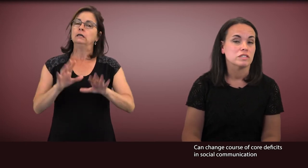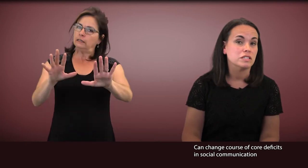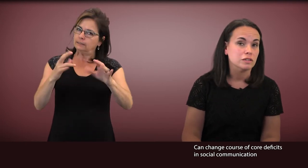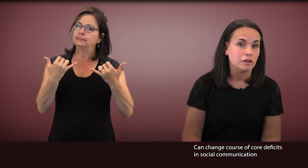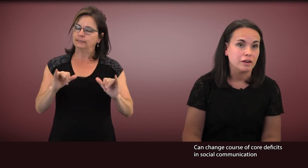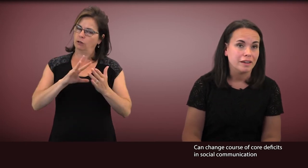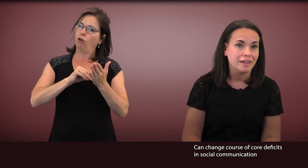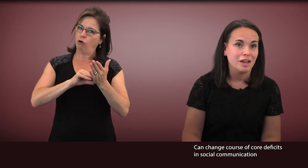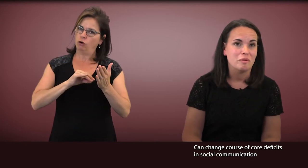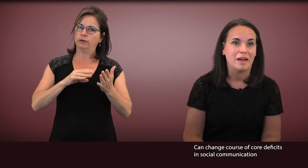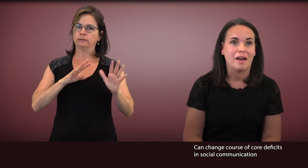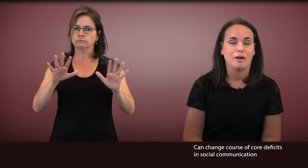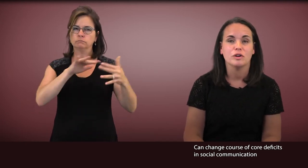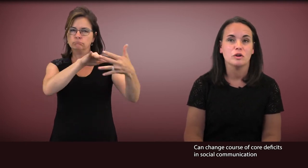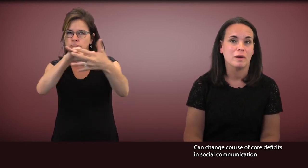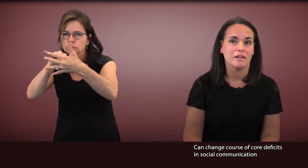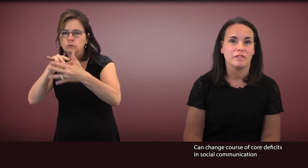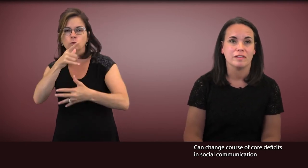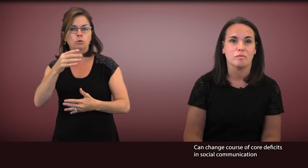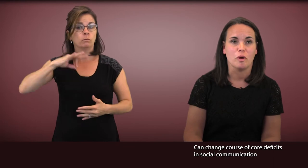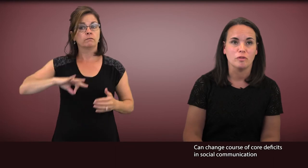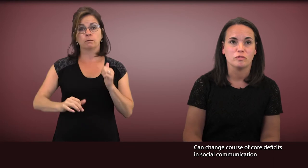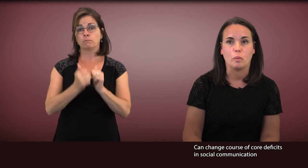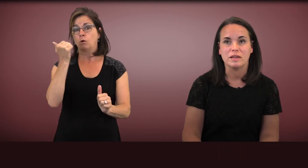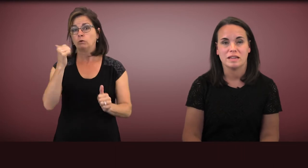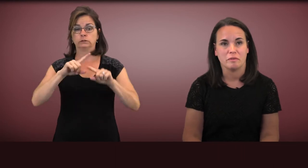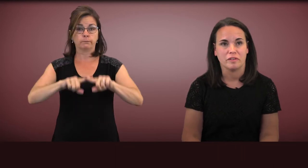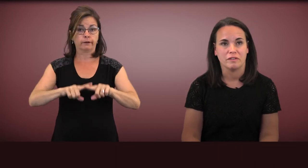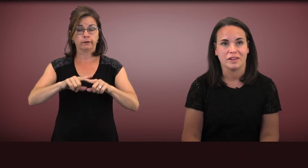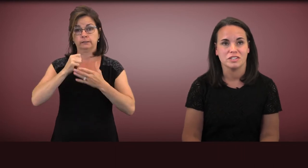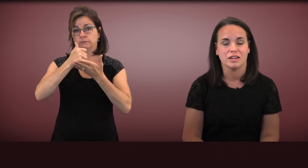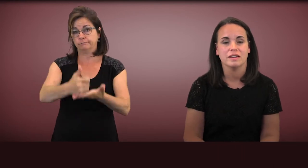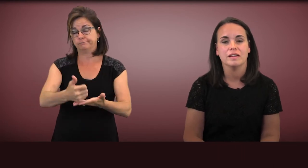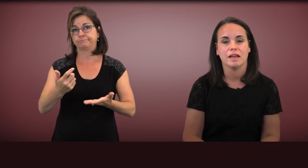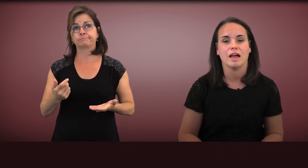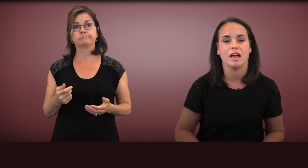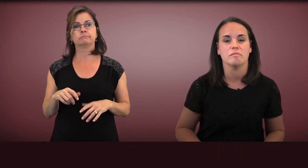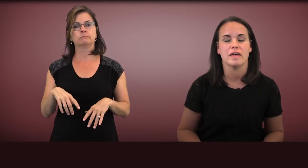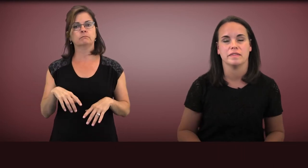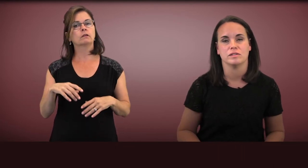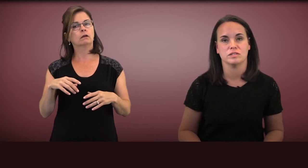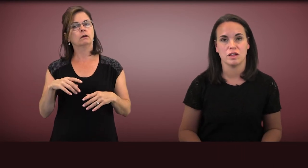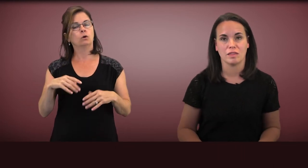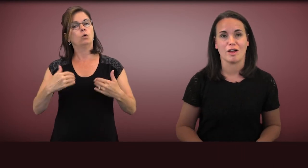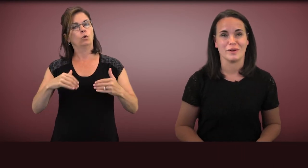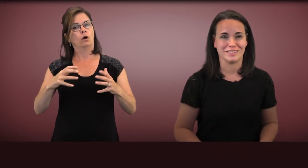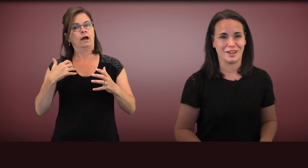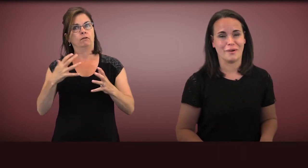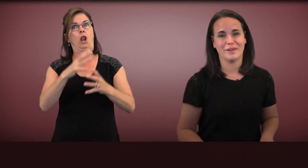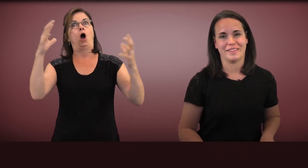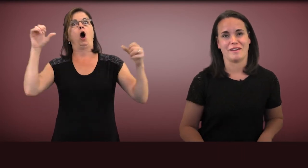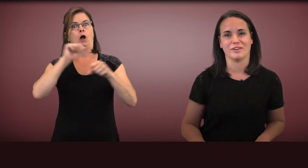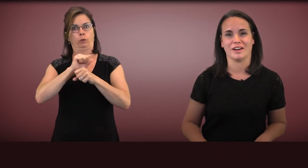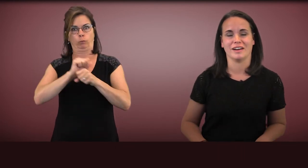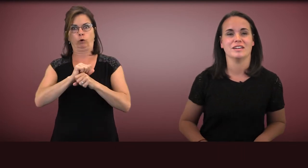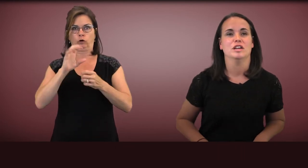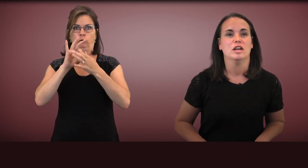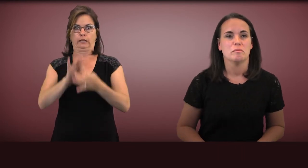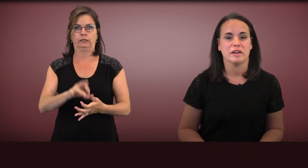We're still learning about who benefits most from what type of intervention, and there's a long way to go in that regard,